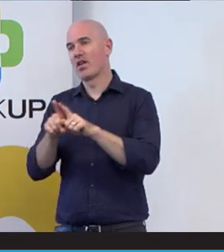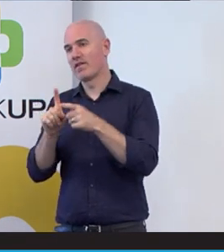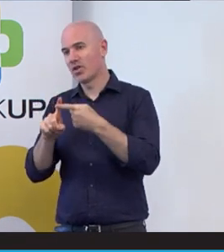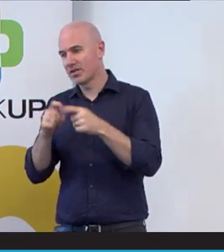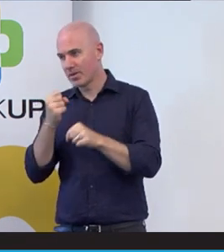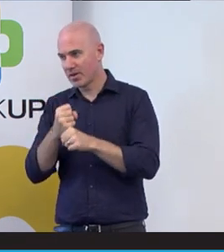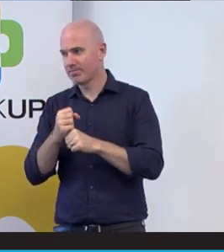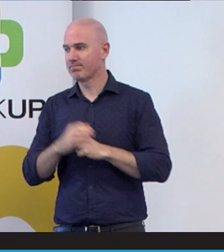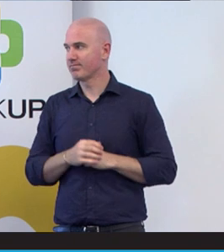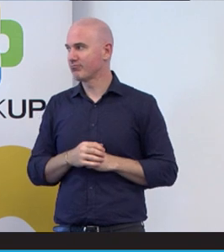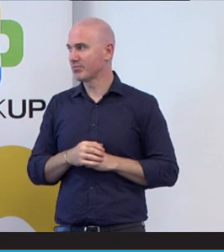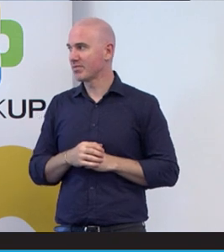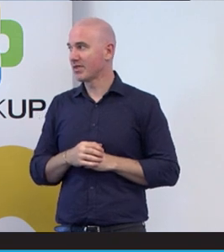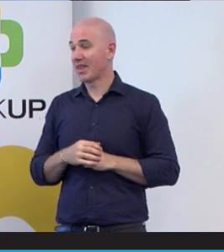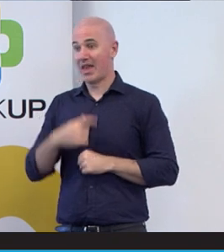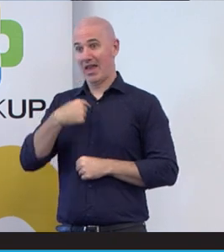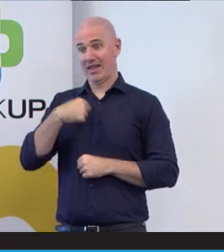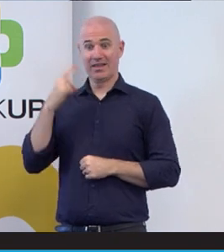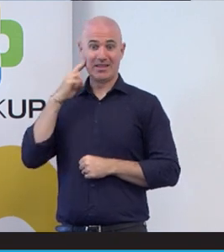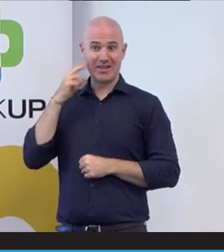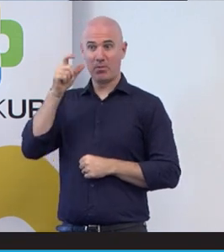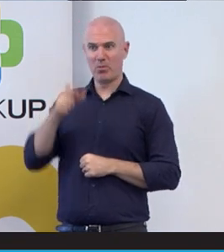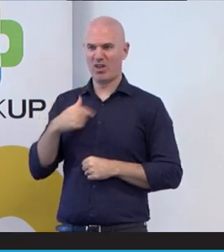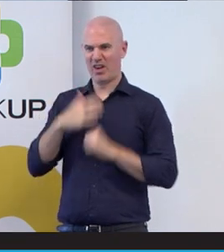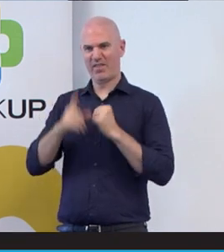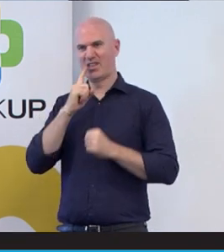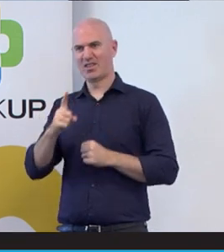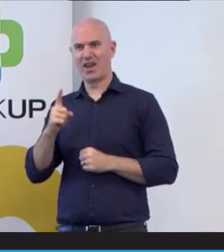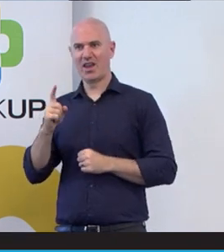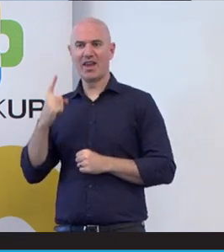deaf is a deaf person. We don't use the word hearing impaired. We talk about deaf